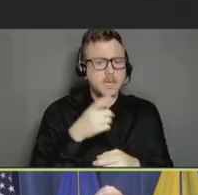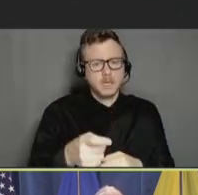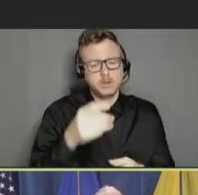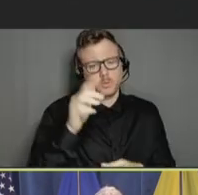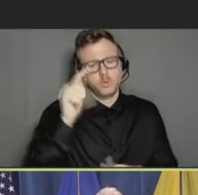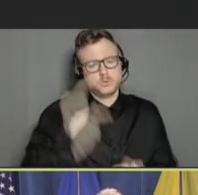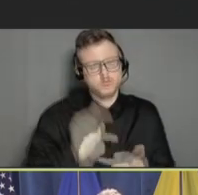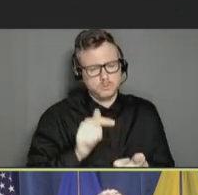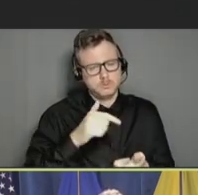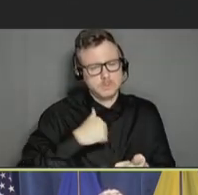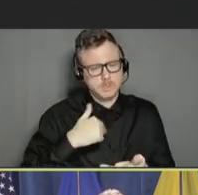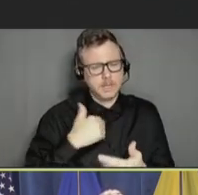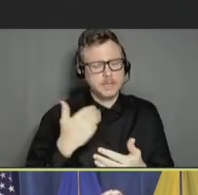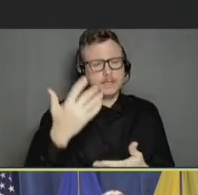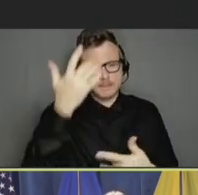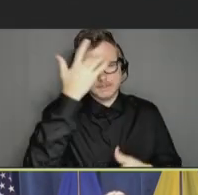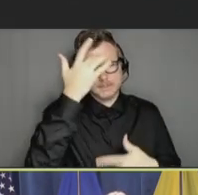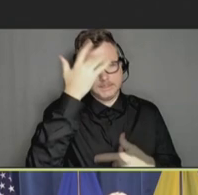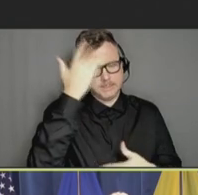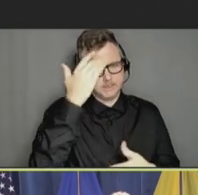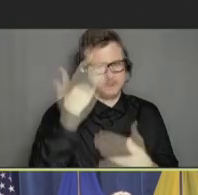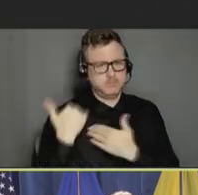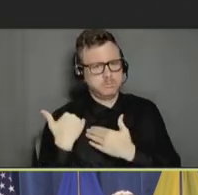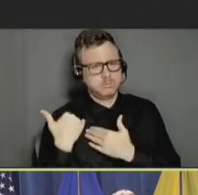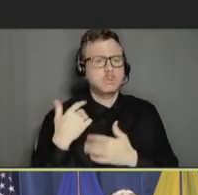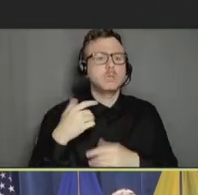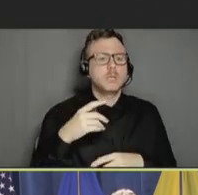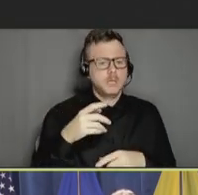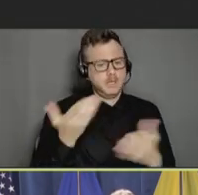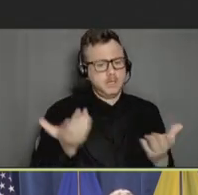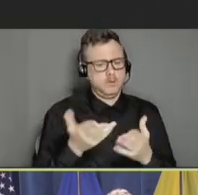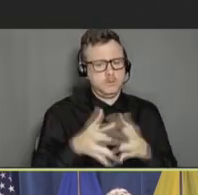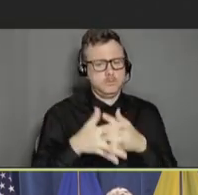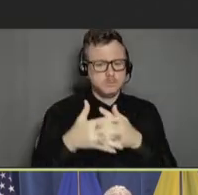in the United States. We'll hear an update on these efforts of both subcommittees during